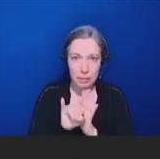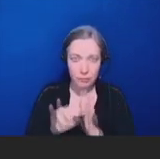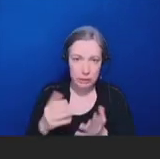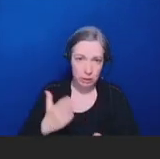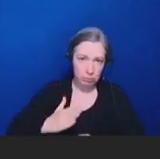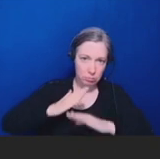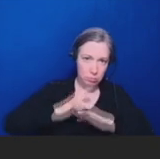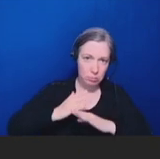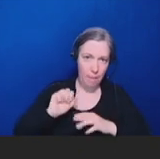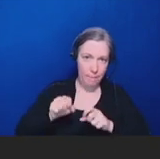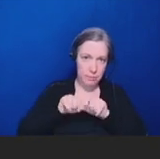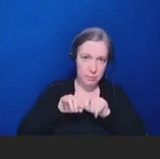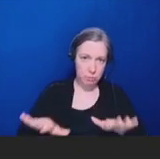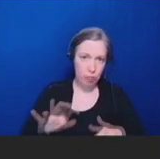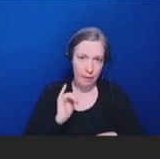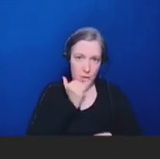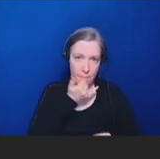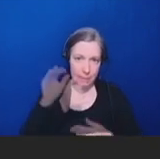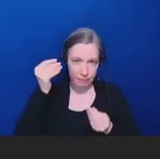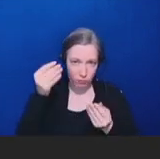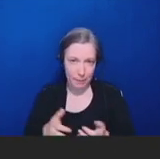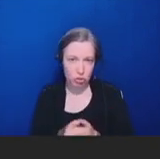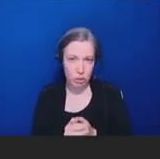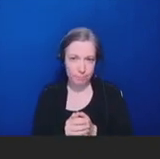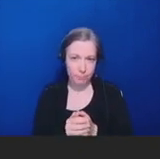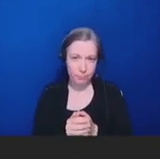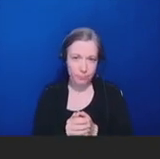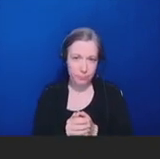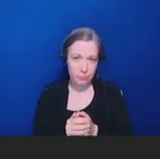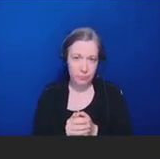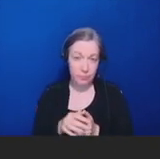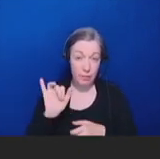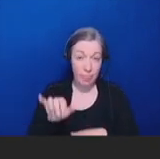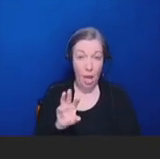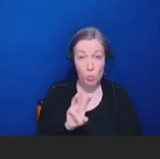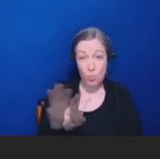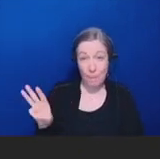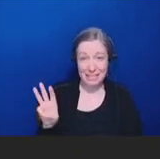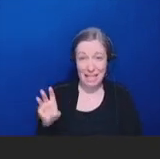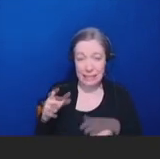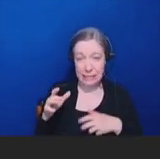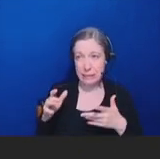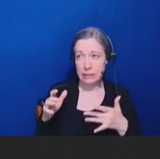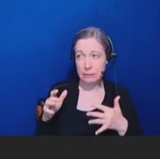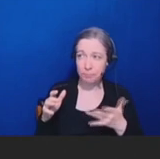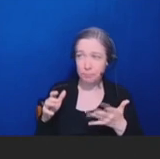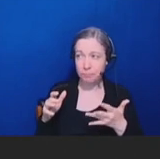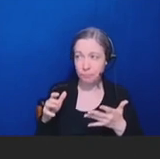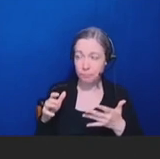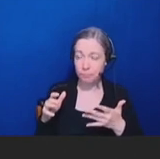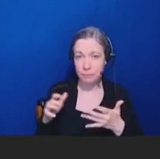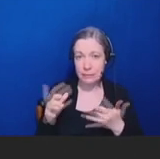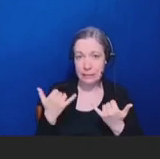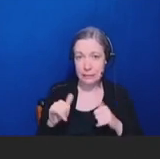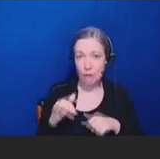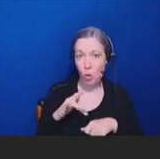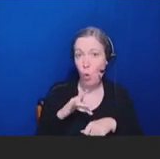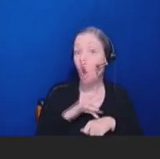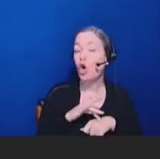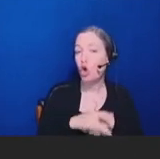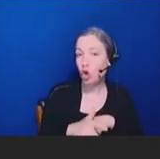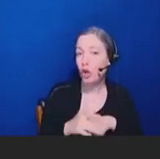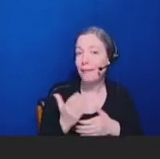Now, this website is in its early phases. It is publicly available, but we hope to add